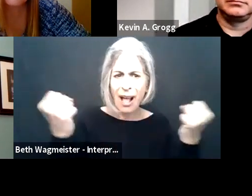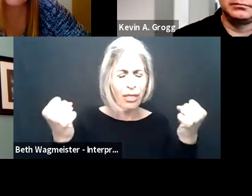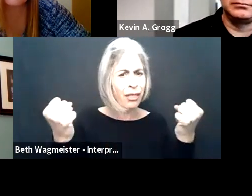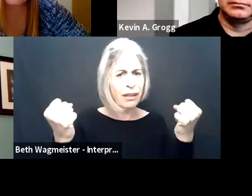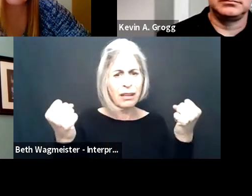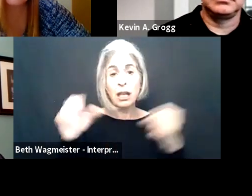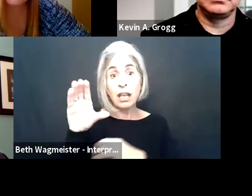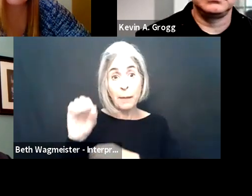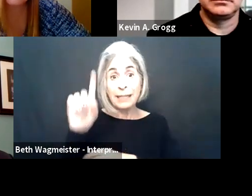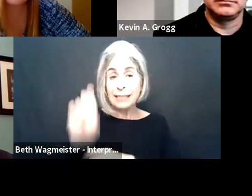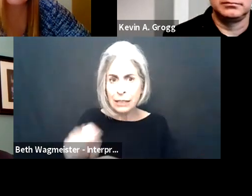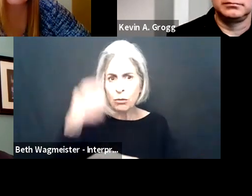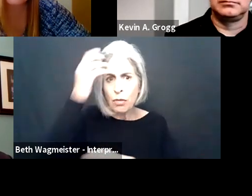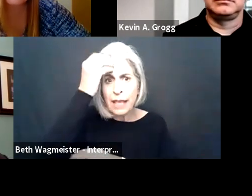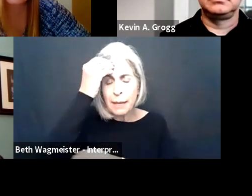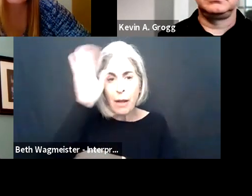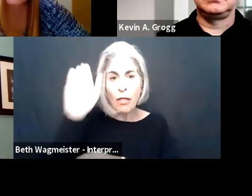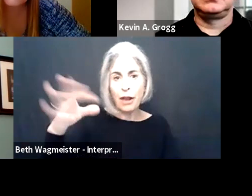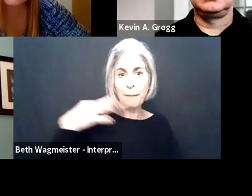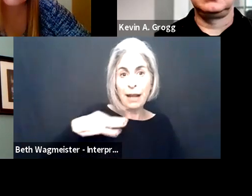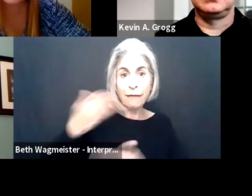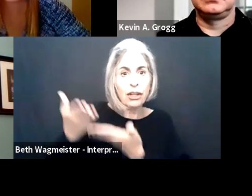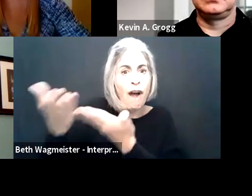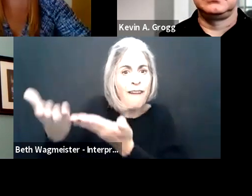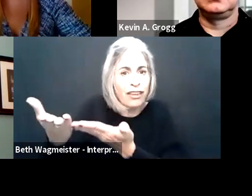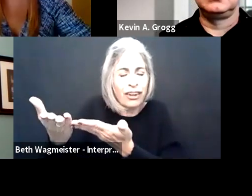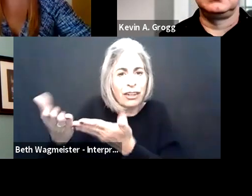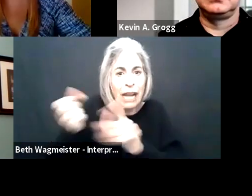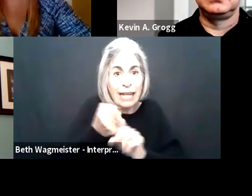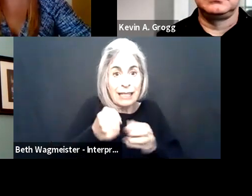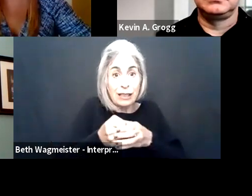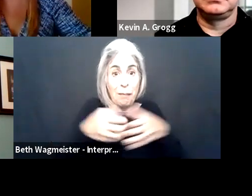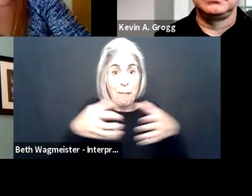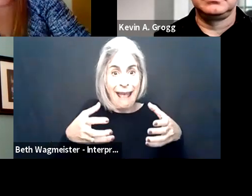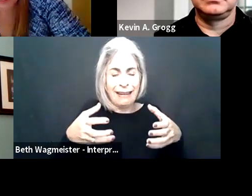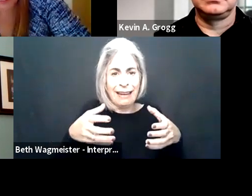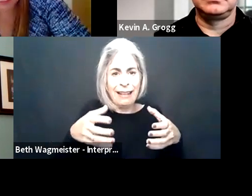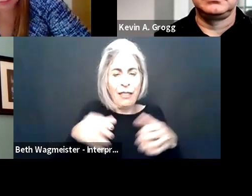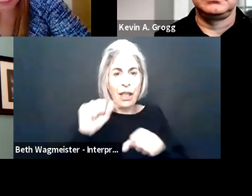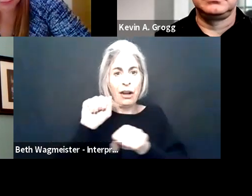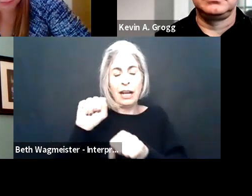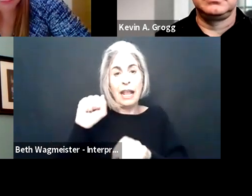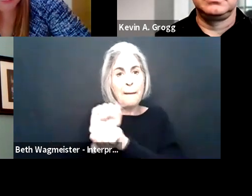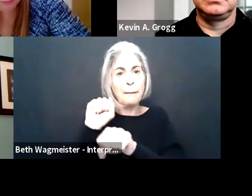In light of the pandemic and the impacts on mental health and well being, companies really need to reconsider their benefits offerings and consider